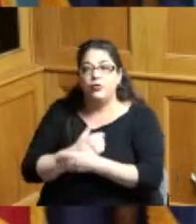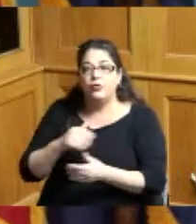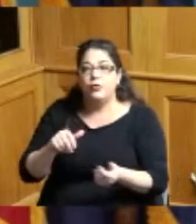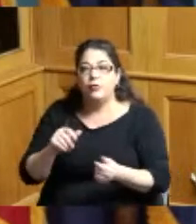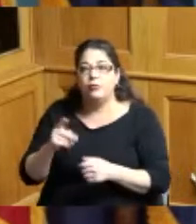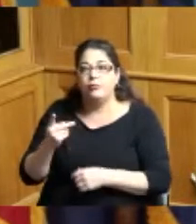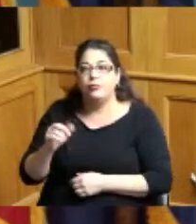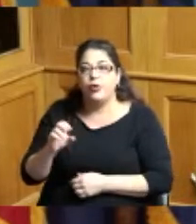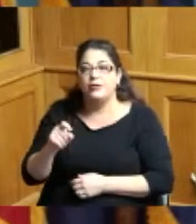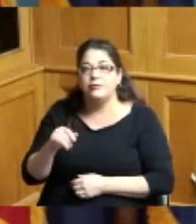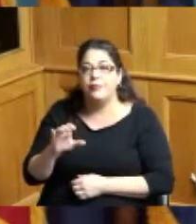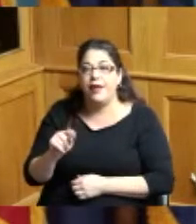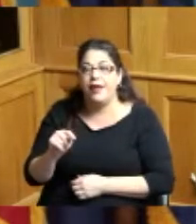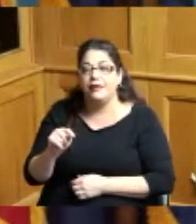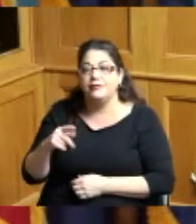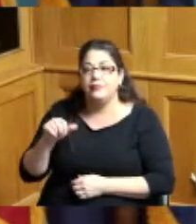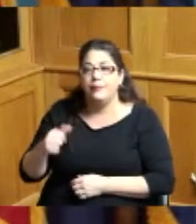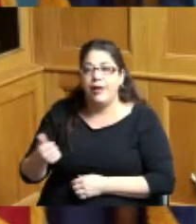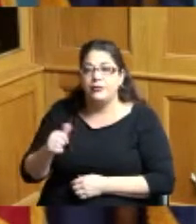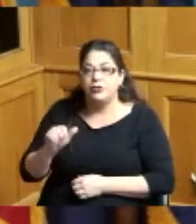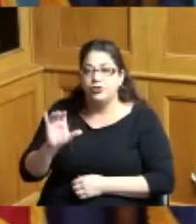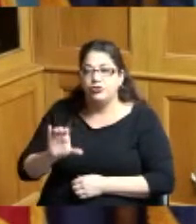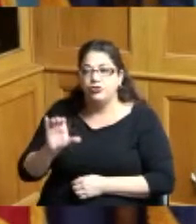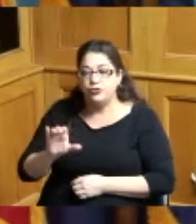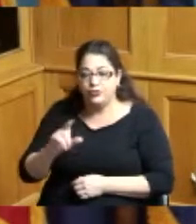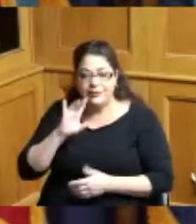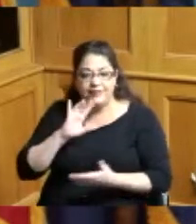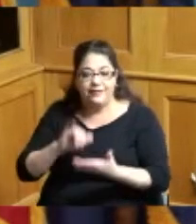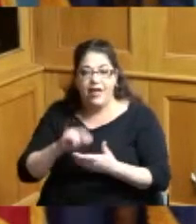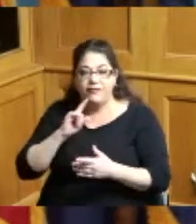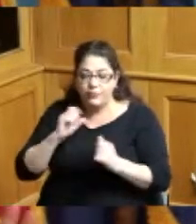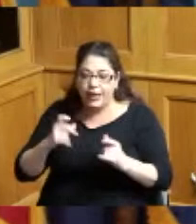so I'm excited about that so there's just so much there's so much excitement out here everywhere you